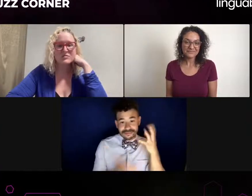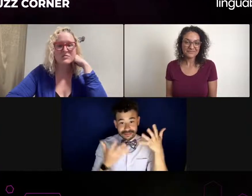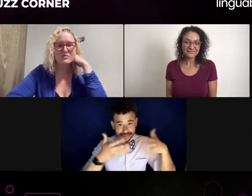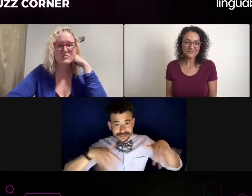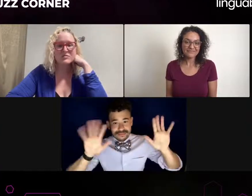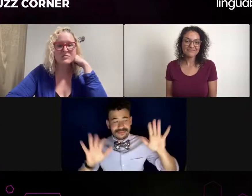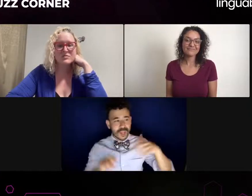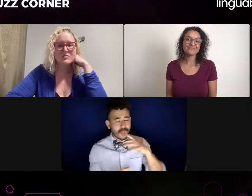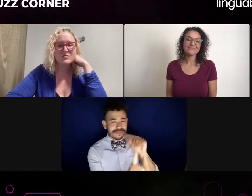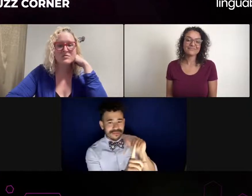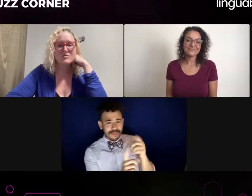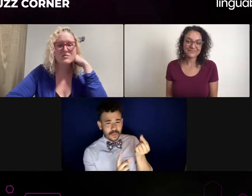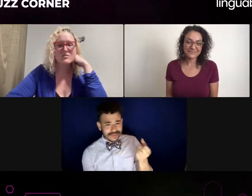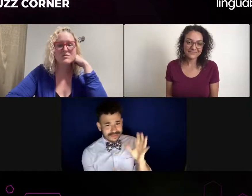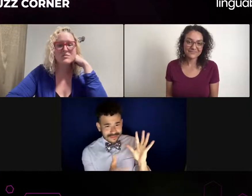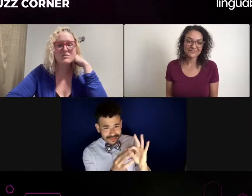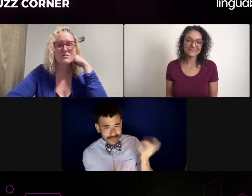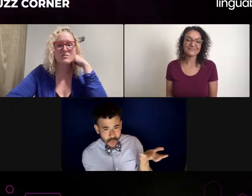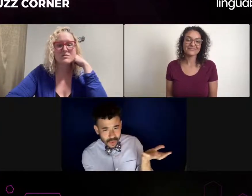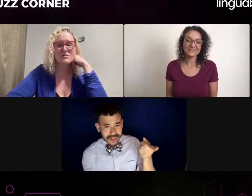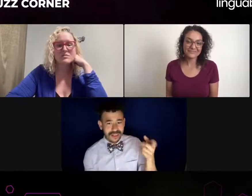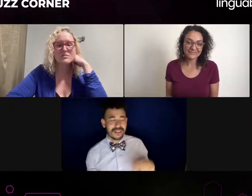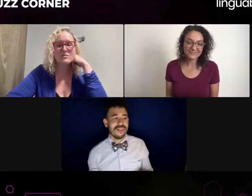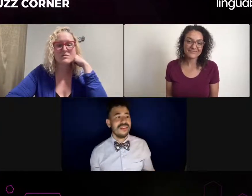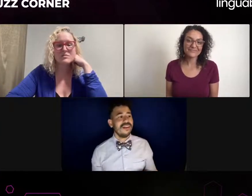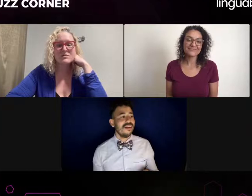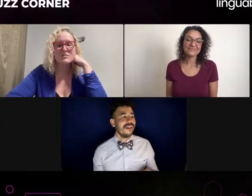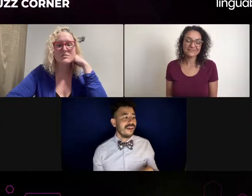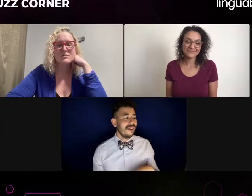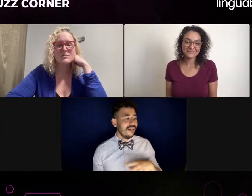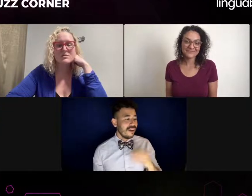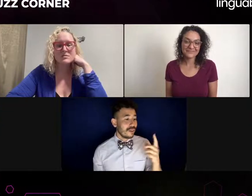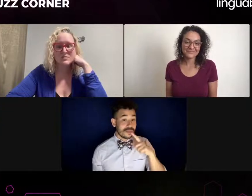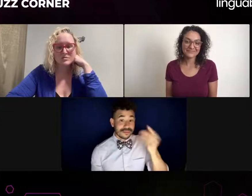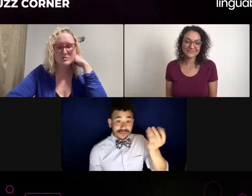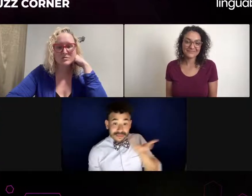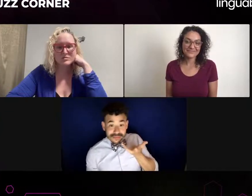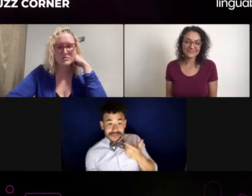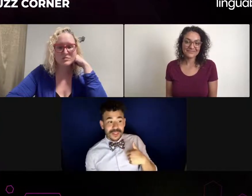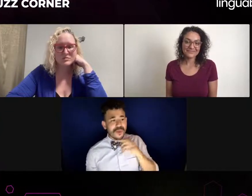I think I would prefer, in an ideal world, we would have